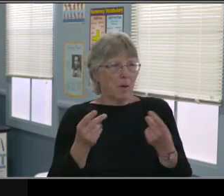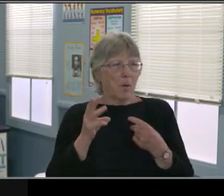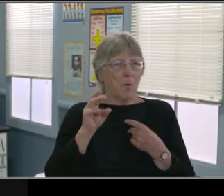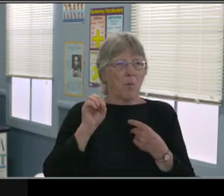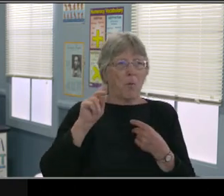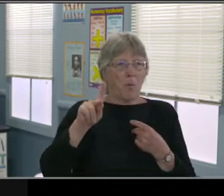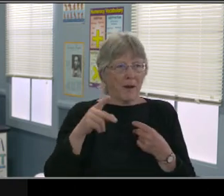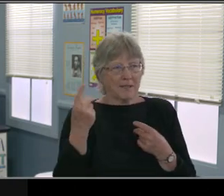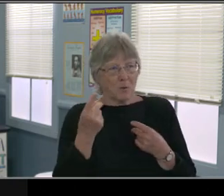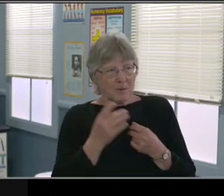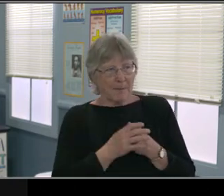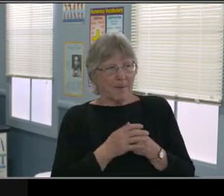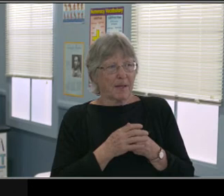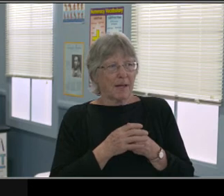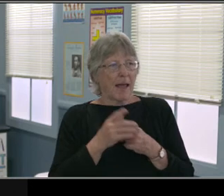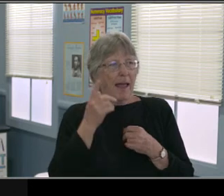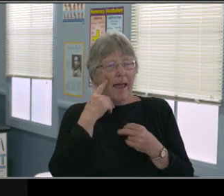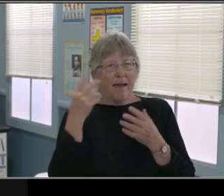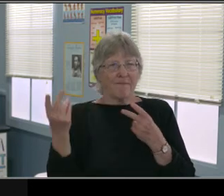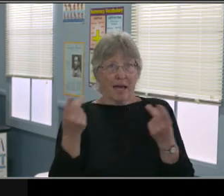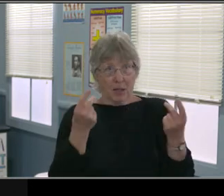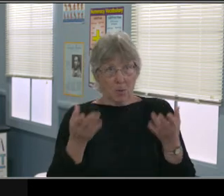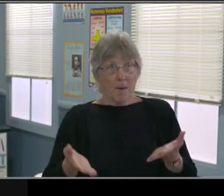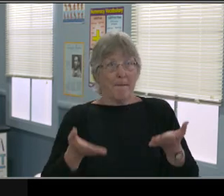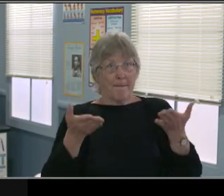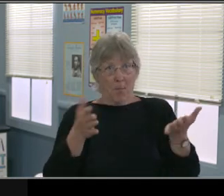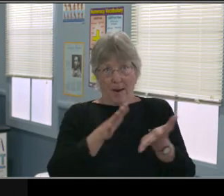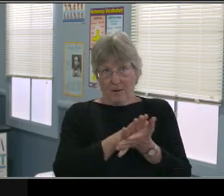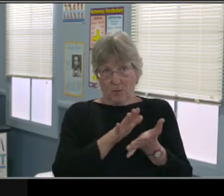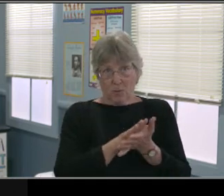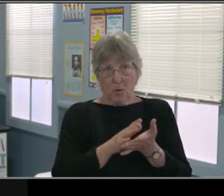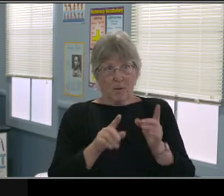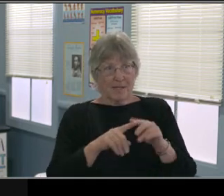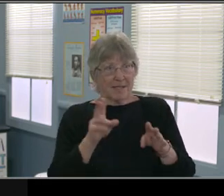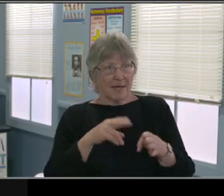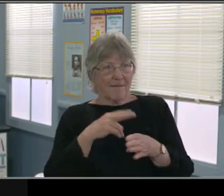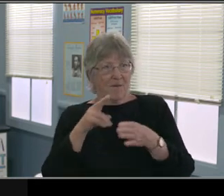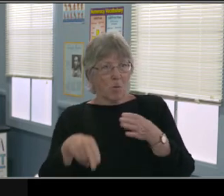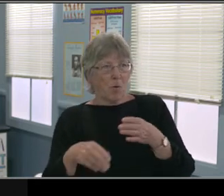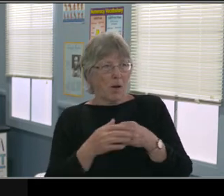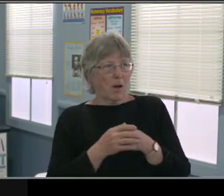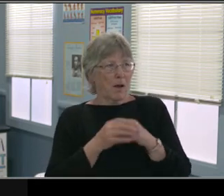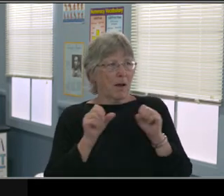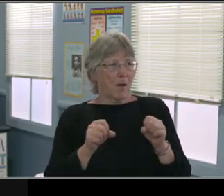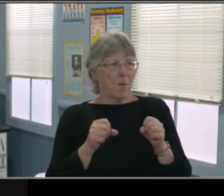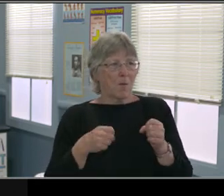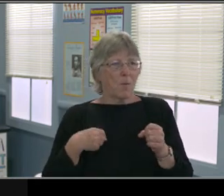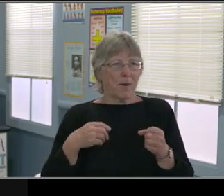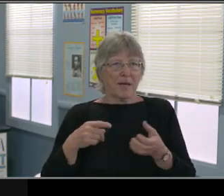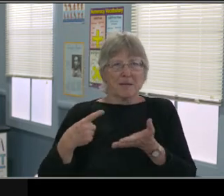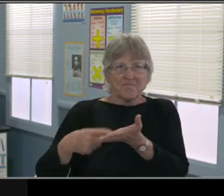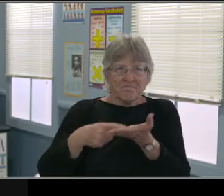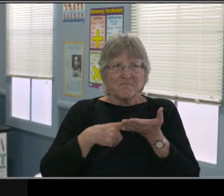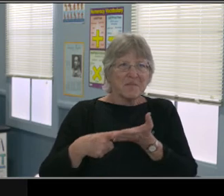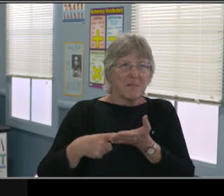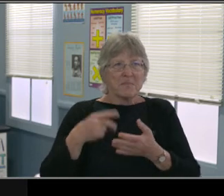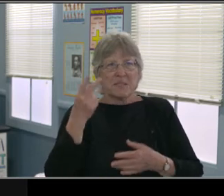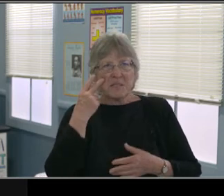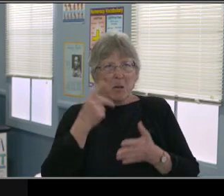but when you're learning is naturally more tiring. A lot of kids who have visual processing difficulties,